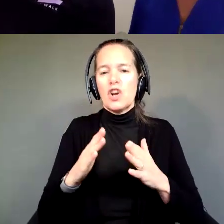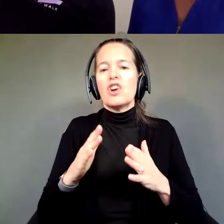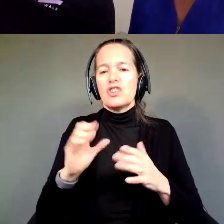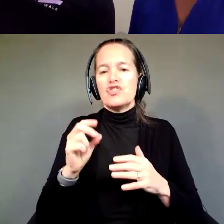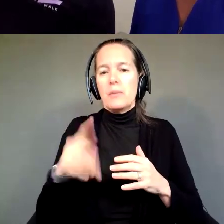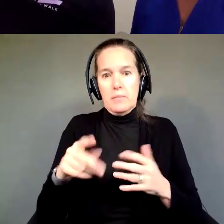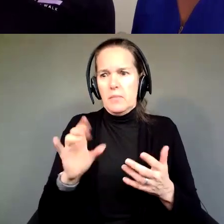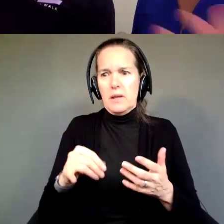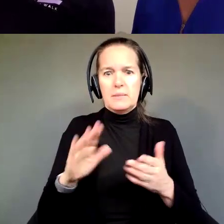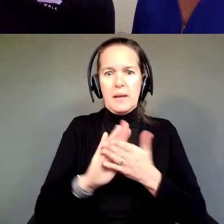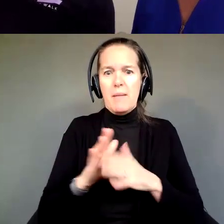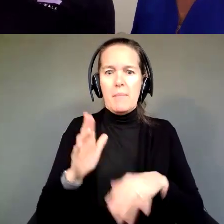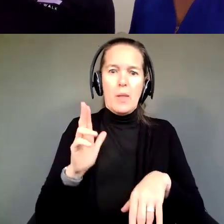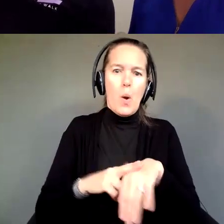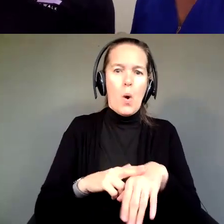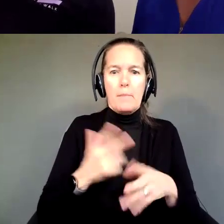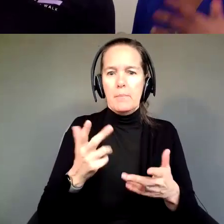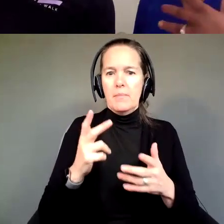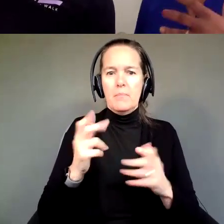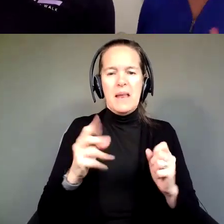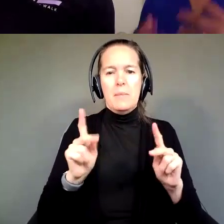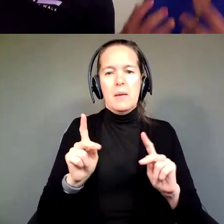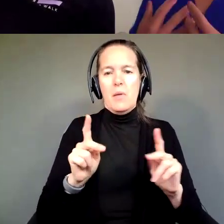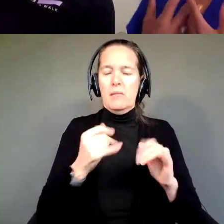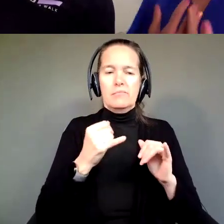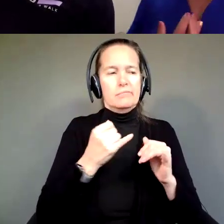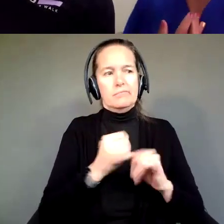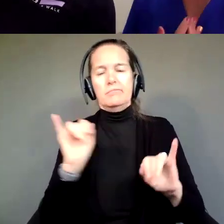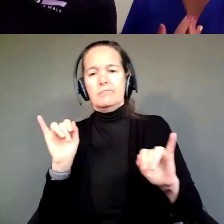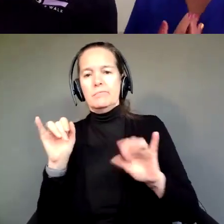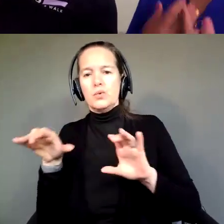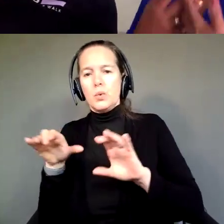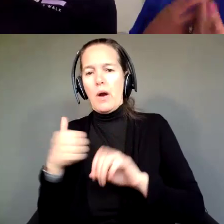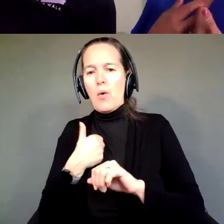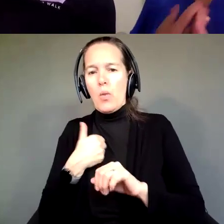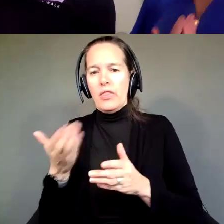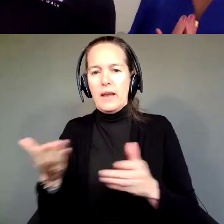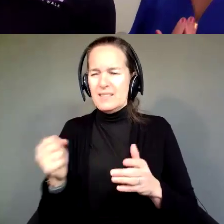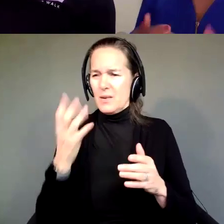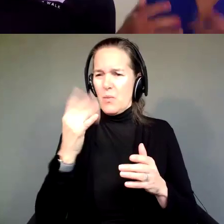So many people are kind of branching out and doing their own thing, so why shouldn't our community, you know, individuals with disabilities,